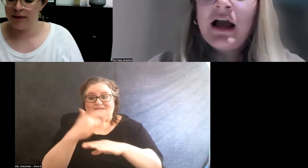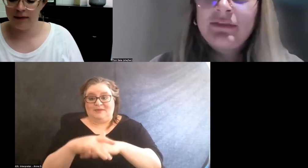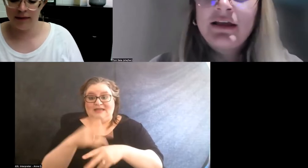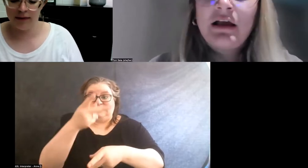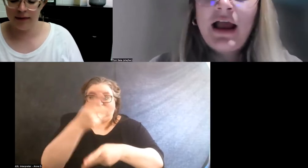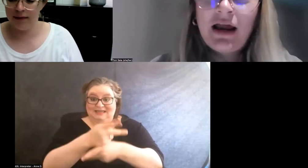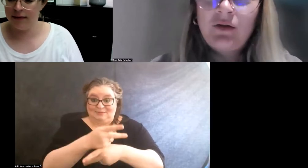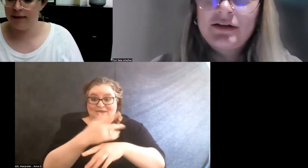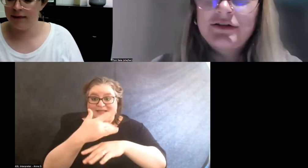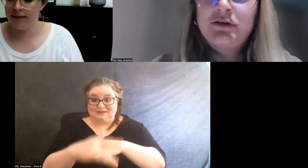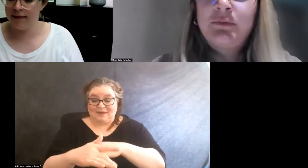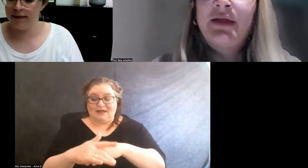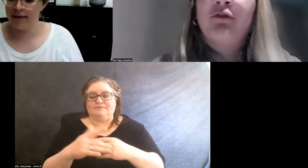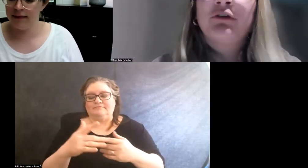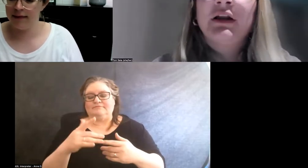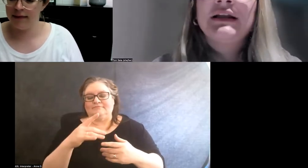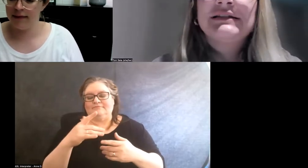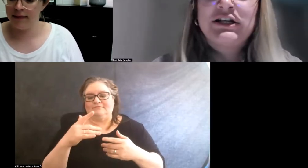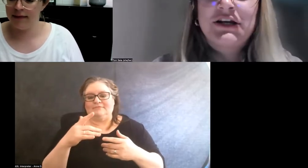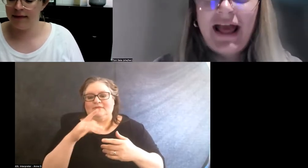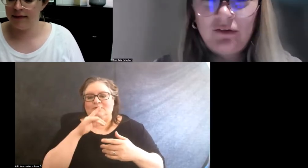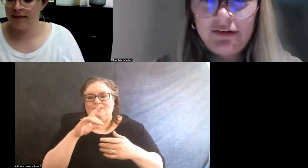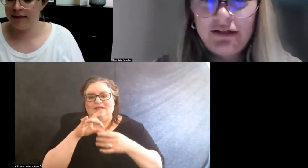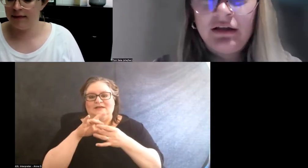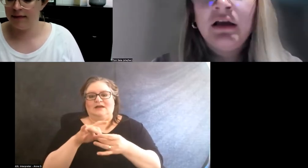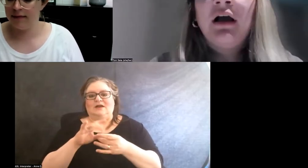I think had a lot to do with our real intentionality